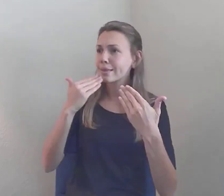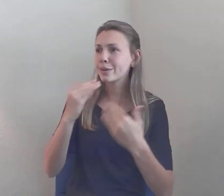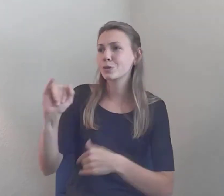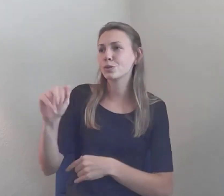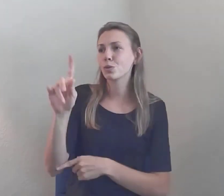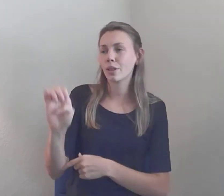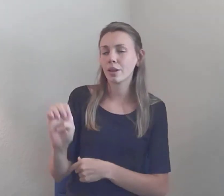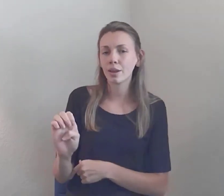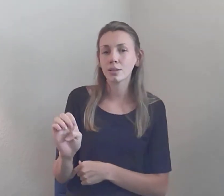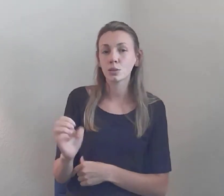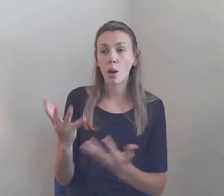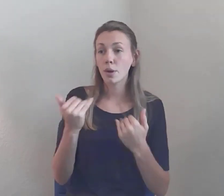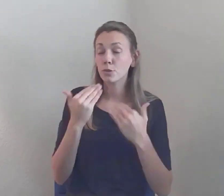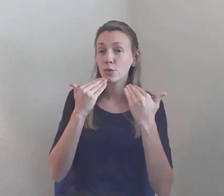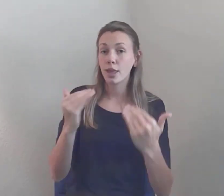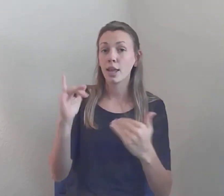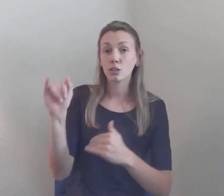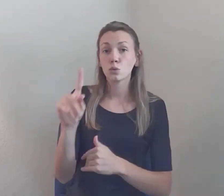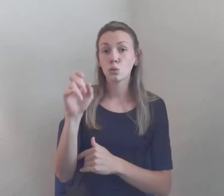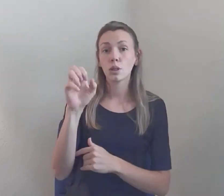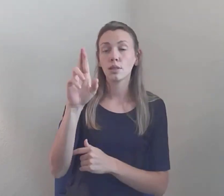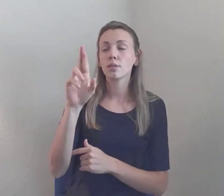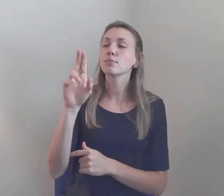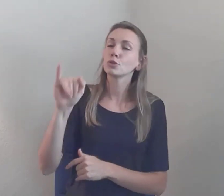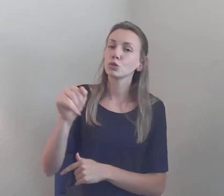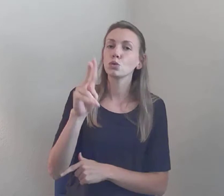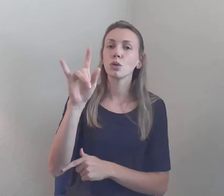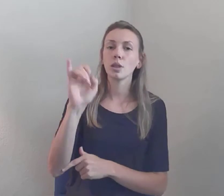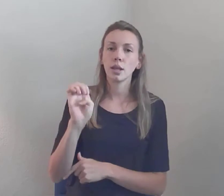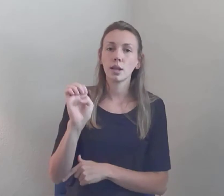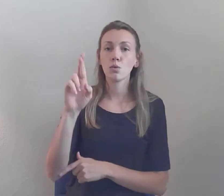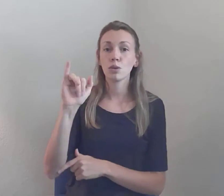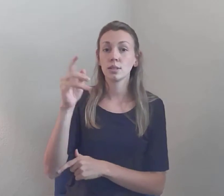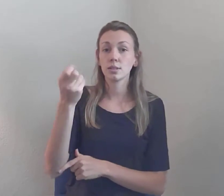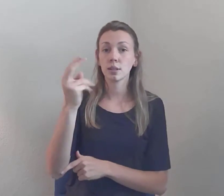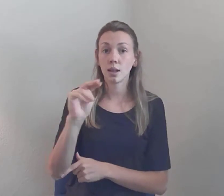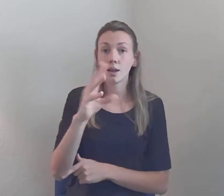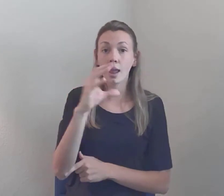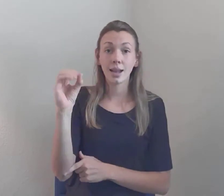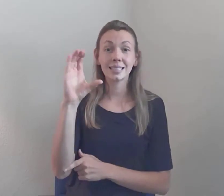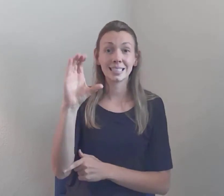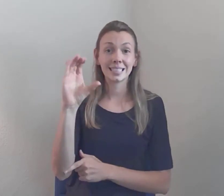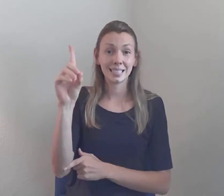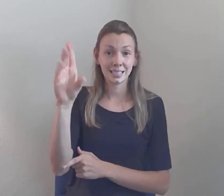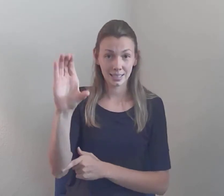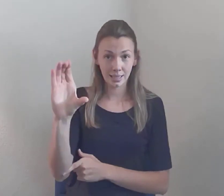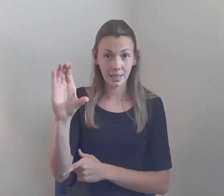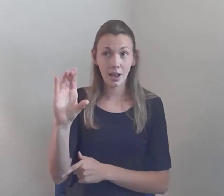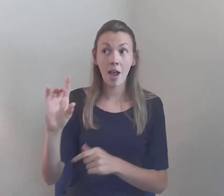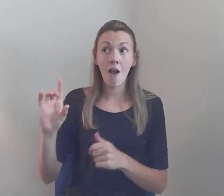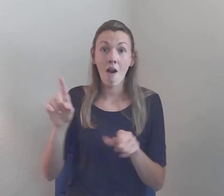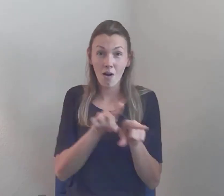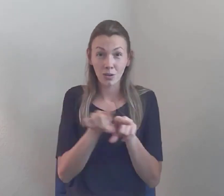the Colorado Cross-Disability Coalition, first for having an amazing event, I'm jealous, I which I could've been there for all three days,